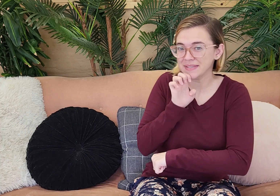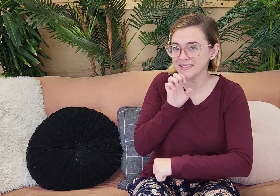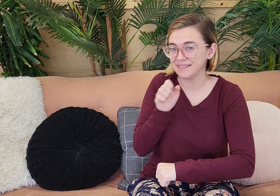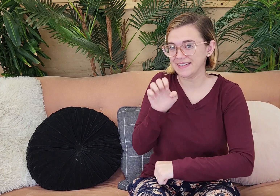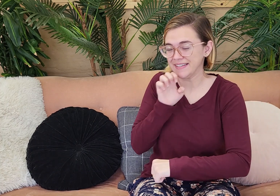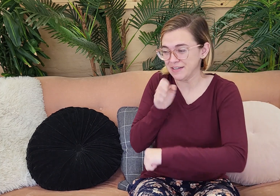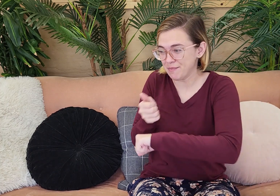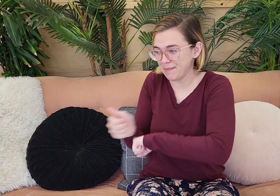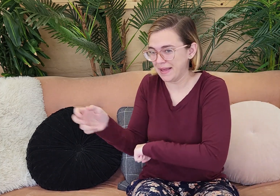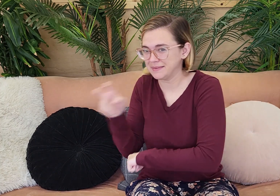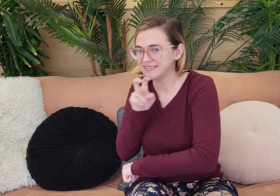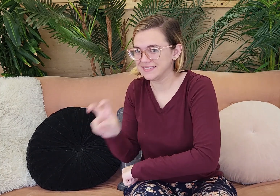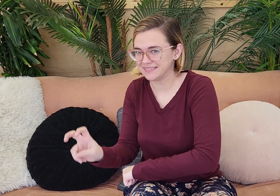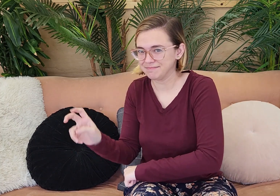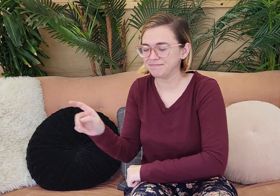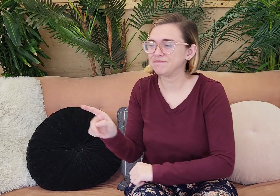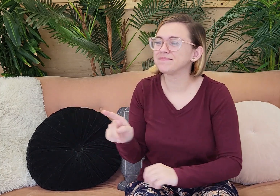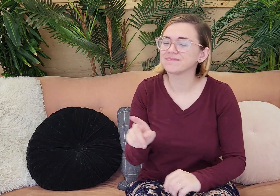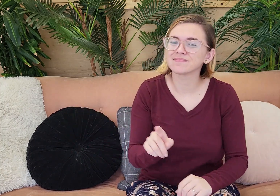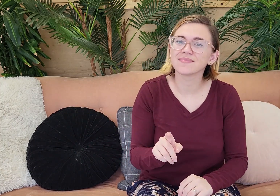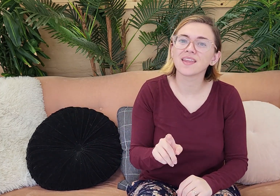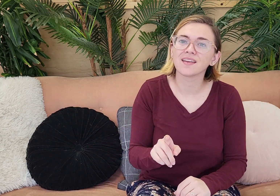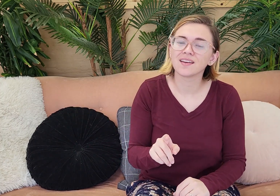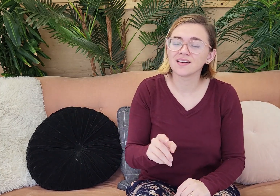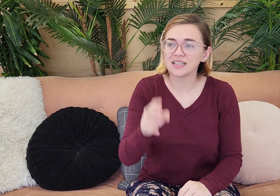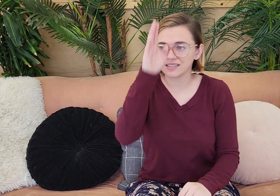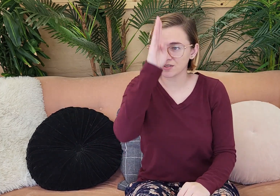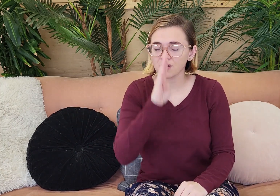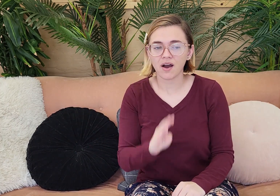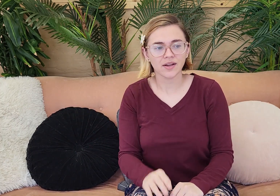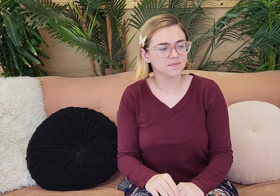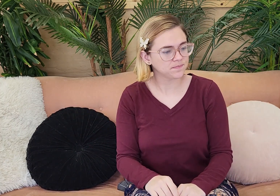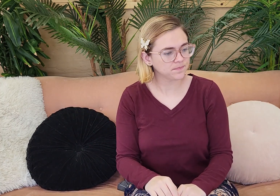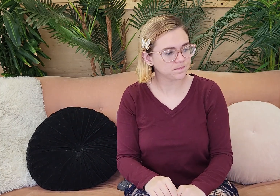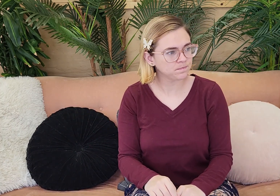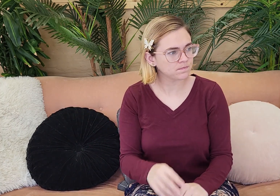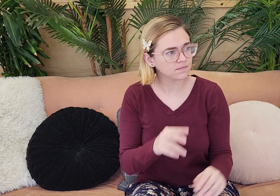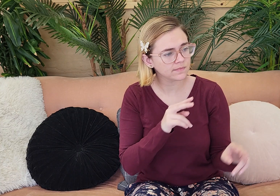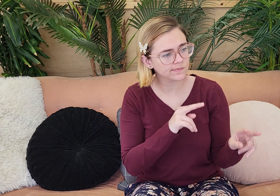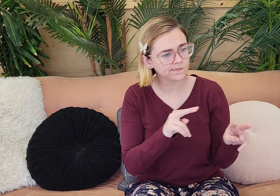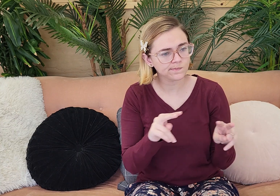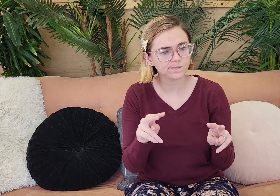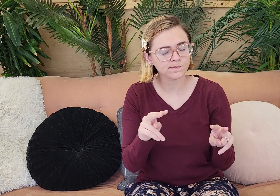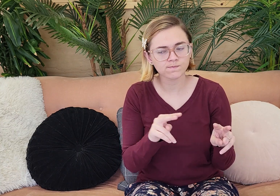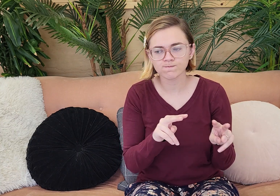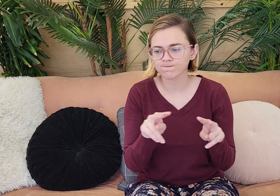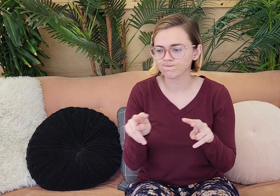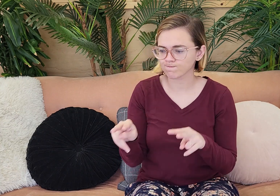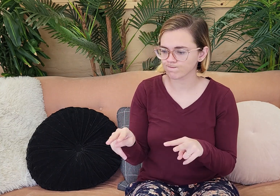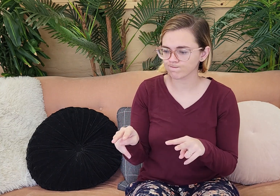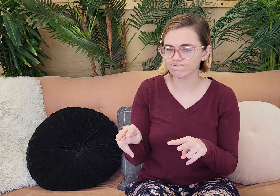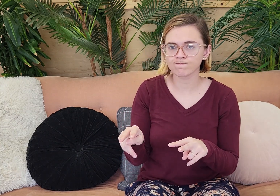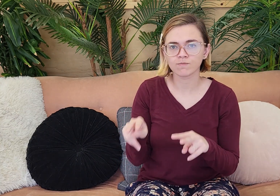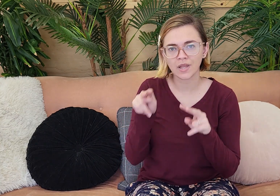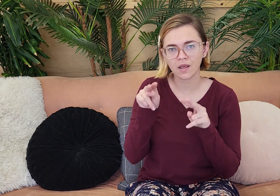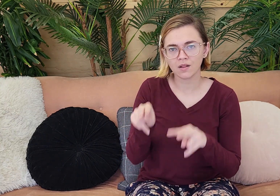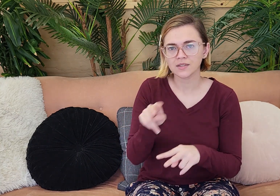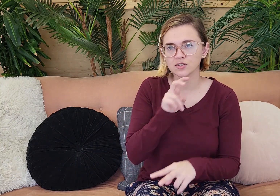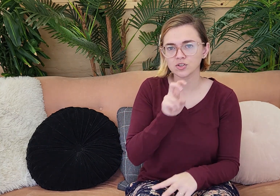blamed Eve, and then Eve she blamed the serpent. So God, He looked at each of them, Adam, Eve,